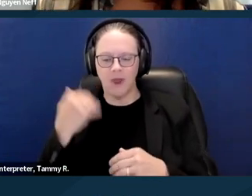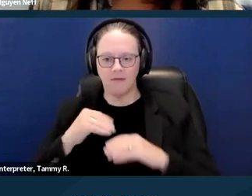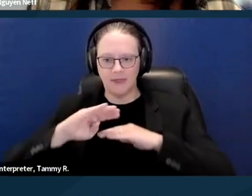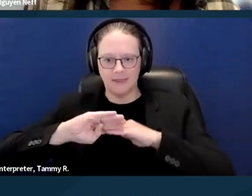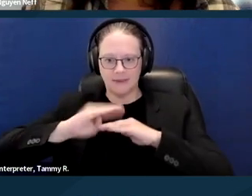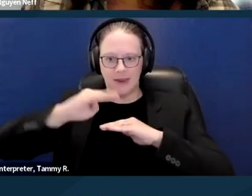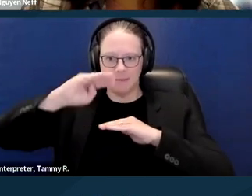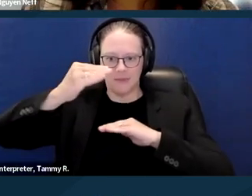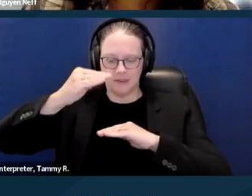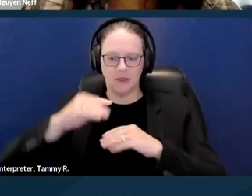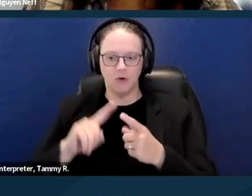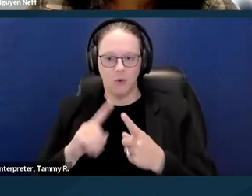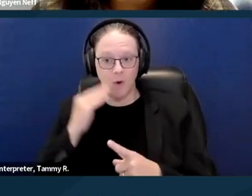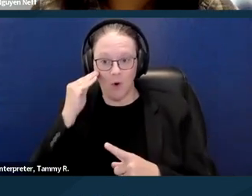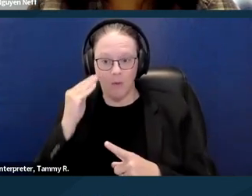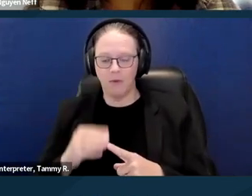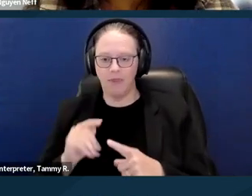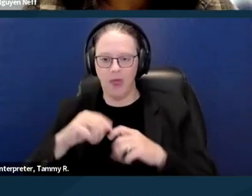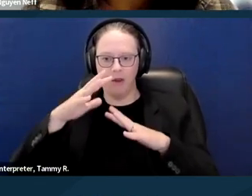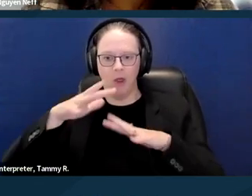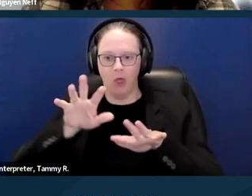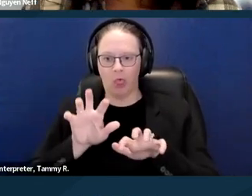that have not been maintained, if they're stairs